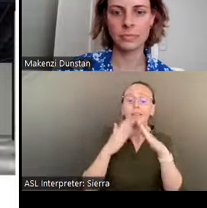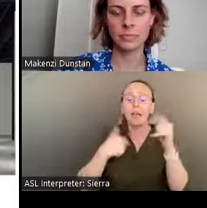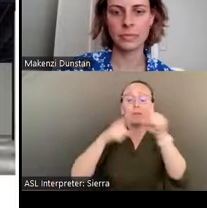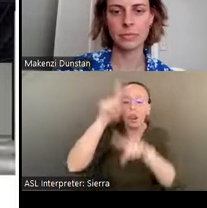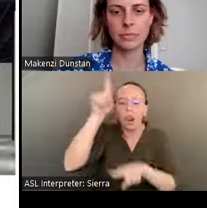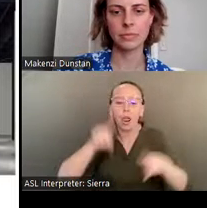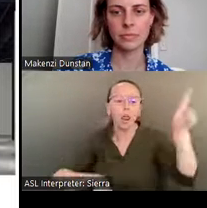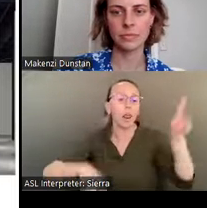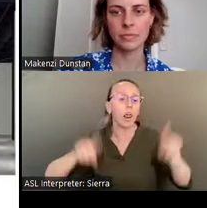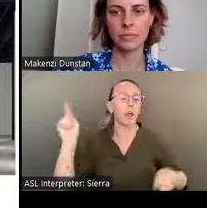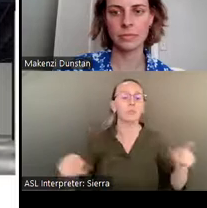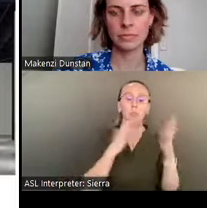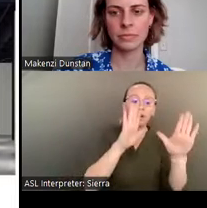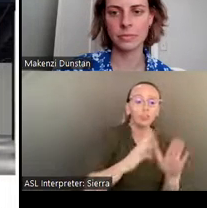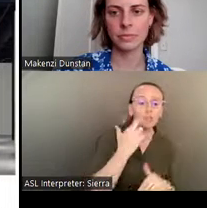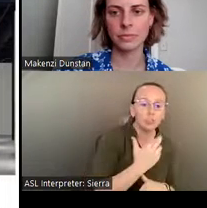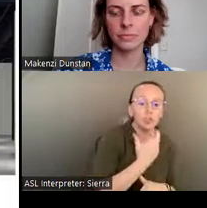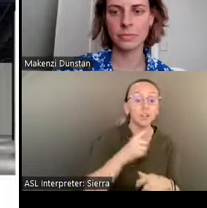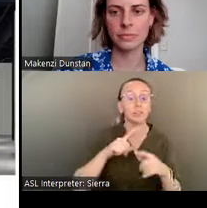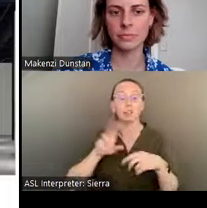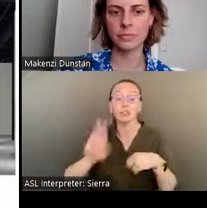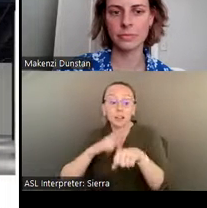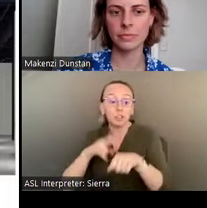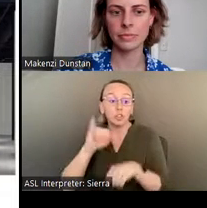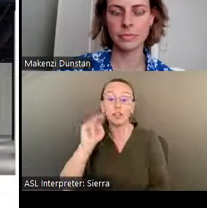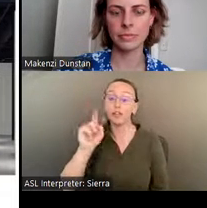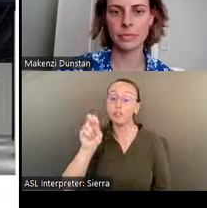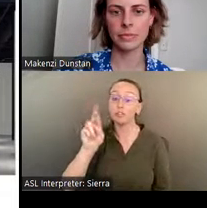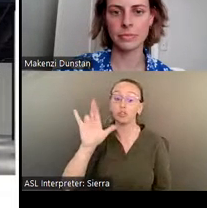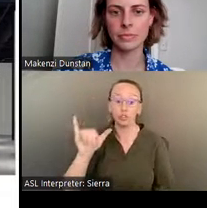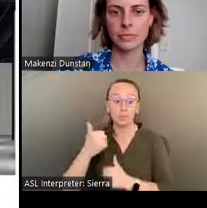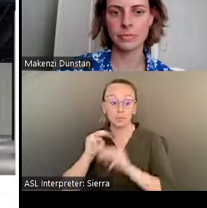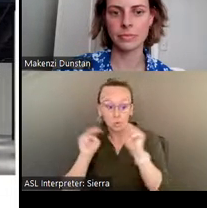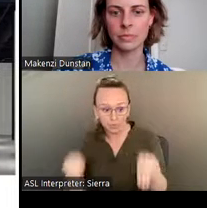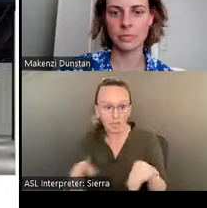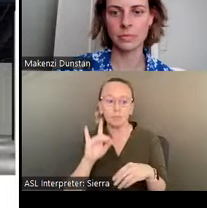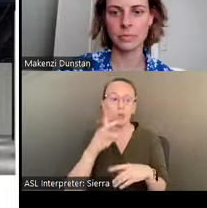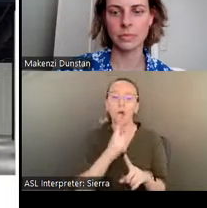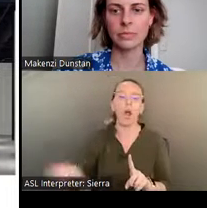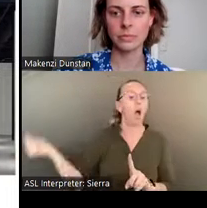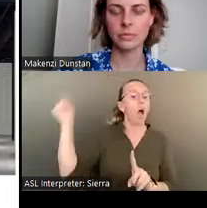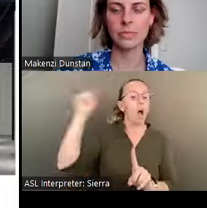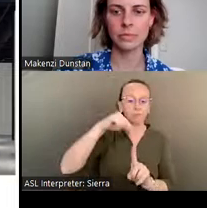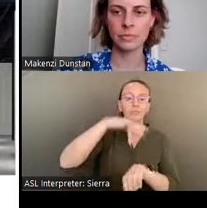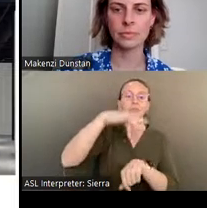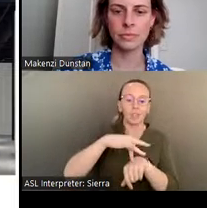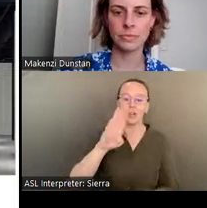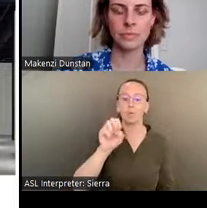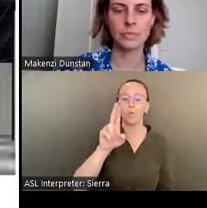national infantry museum- your ultimate destination is the small town of Buena Vista and Pasaquan.